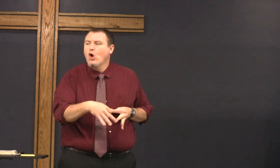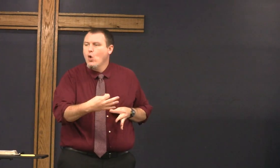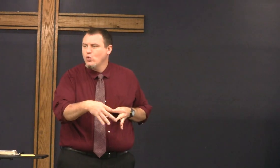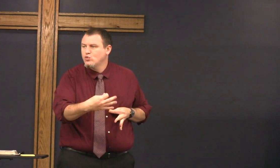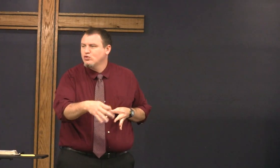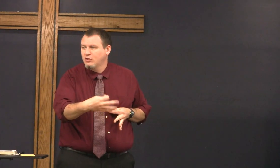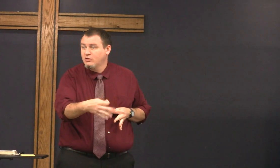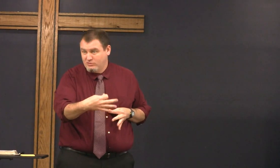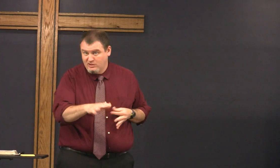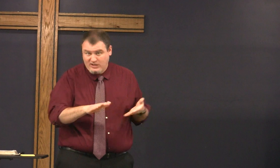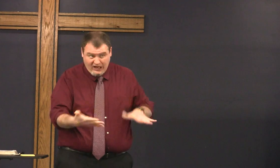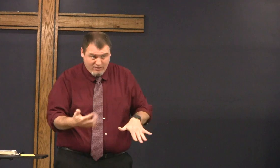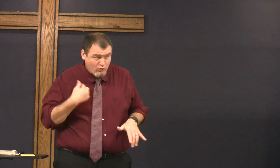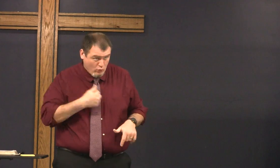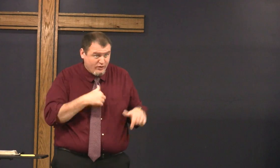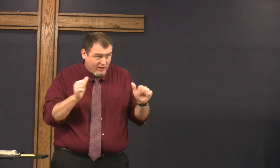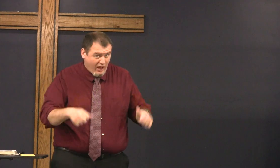you and I can postpone death